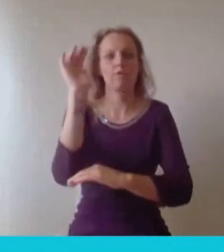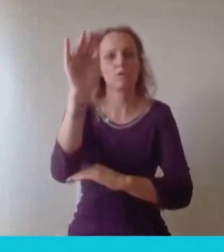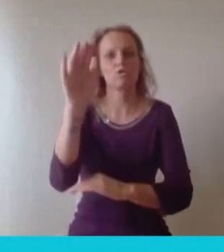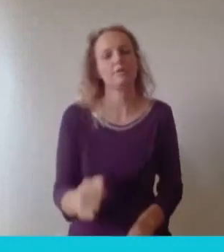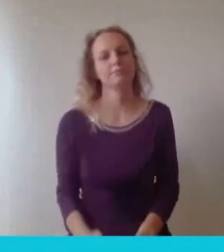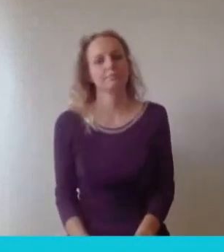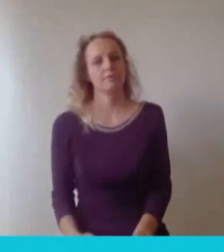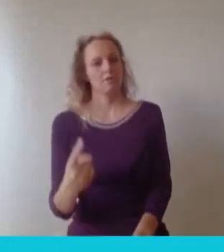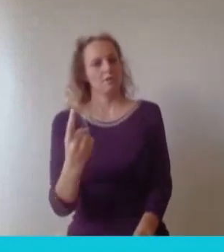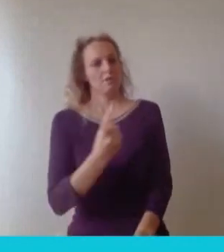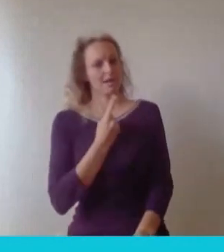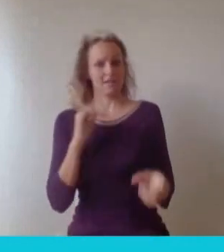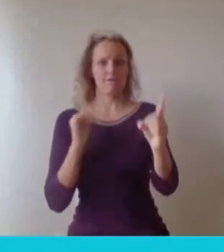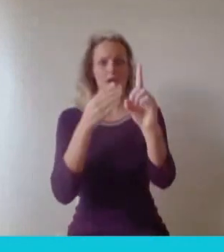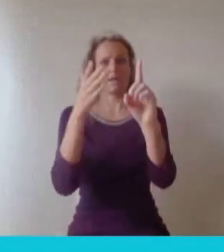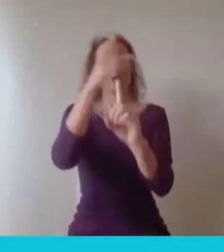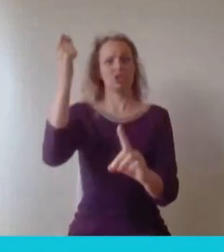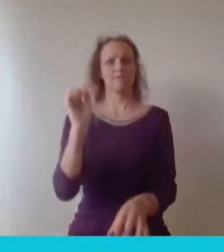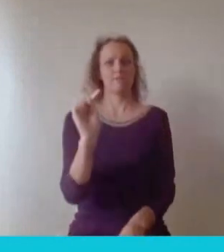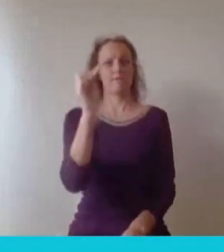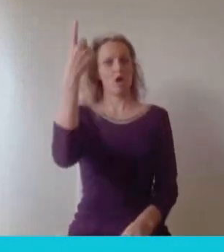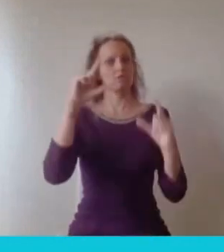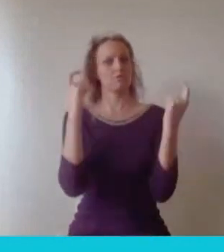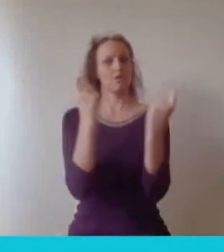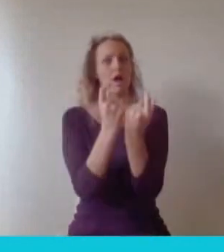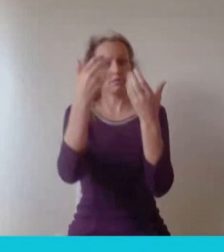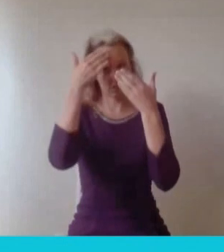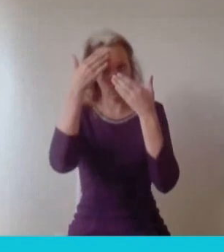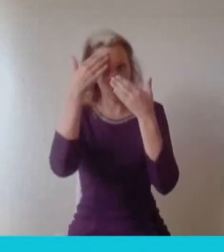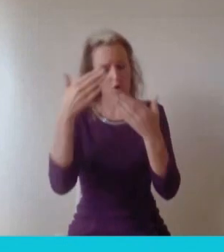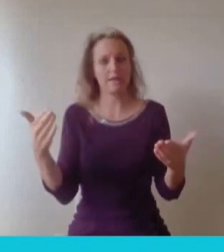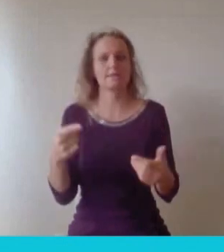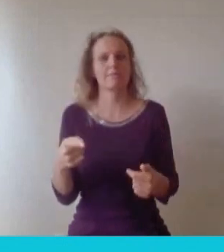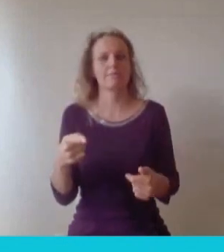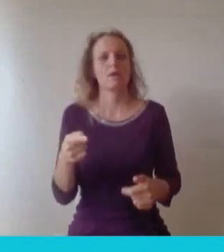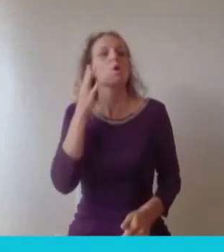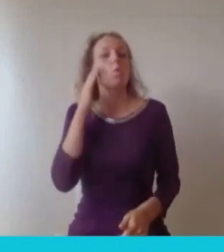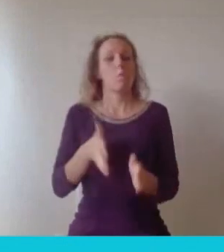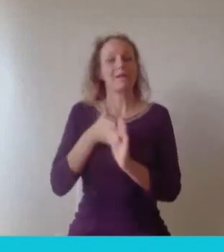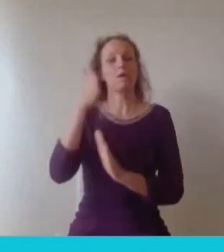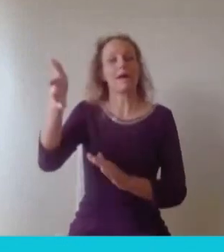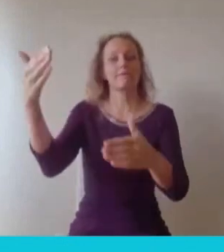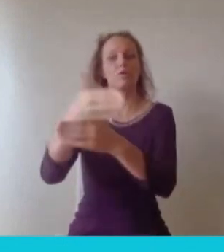I don't think anyone in my job interviews asked me what degree classification I got. Not to put down anyone who's got a first,